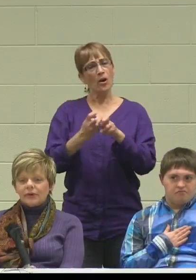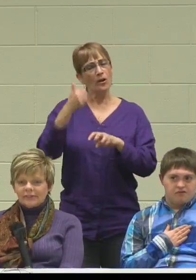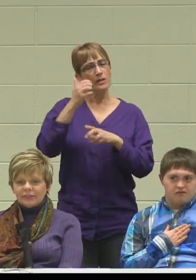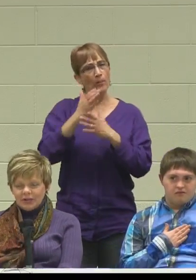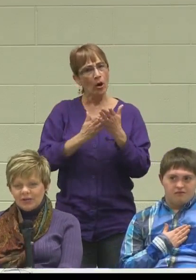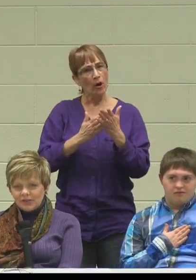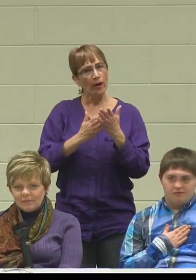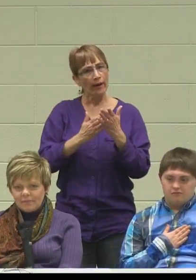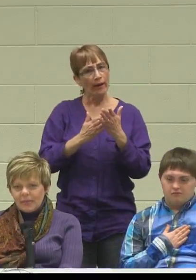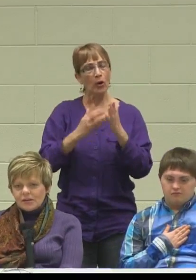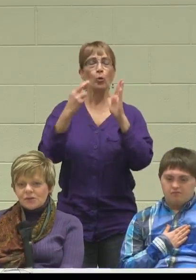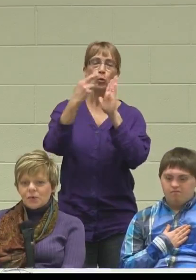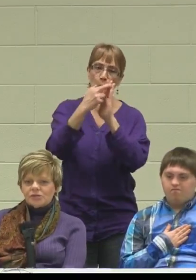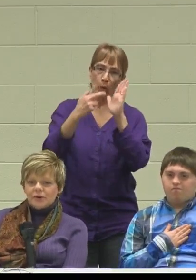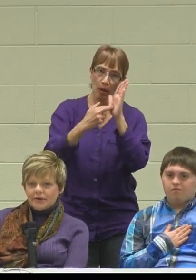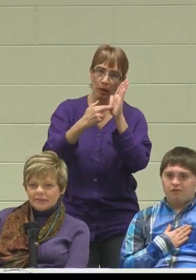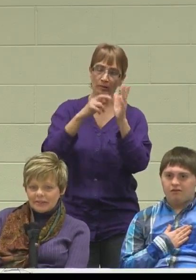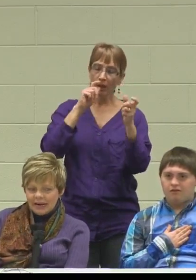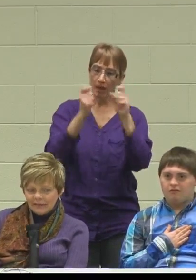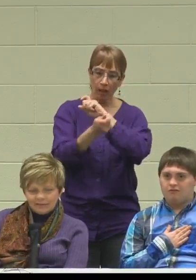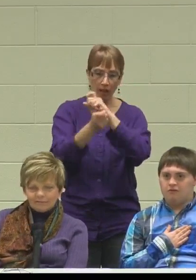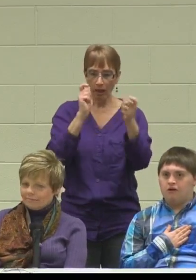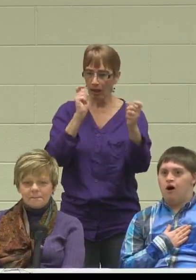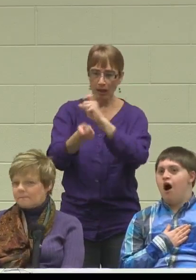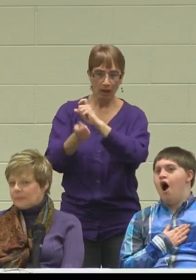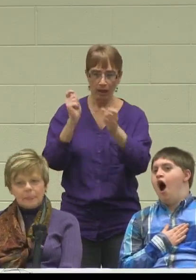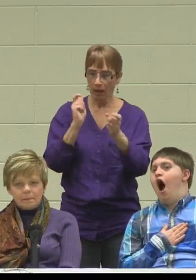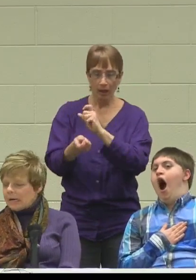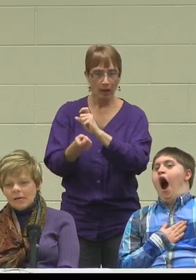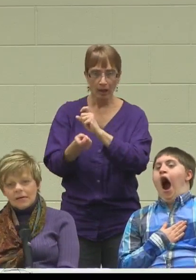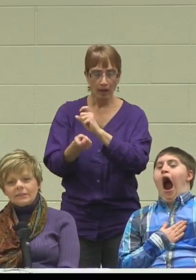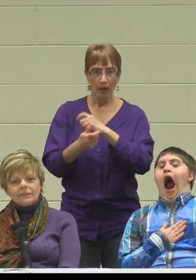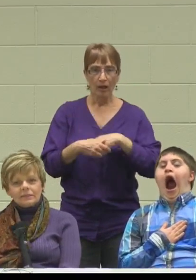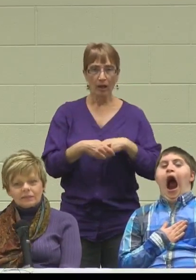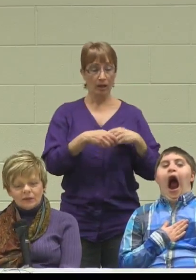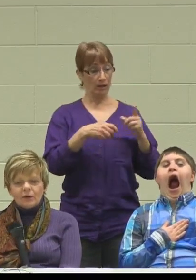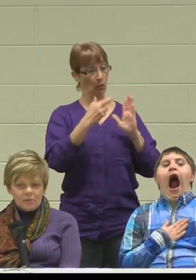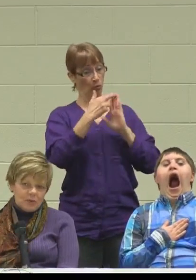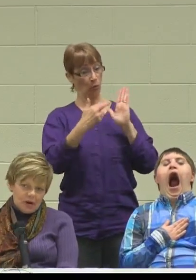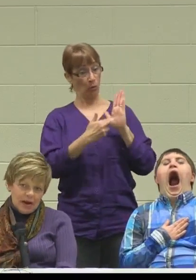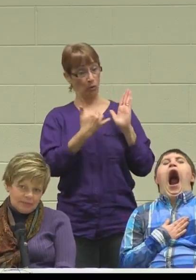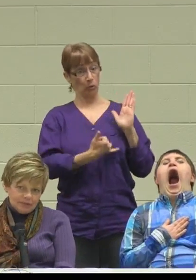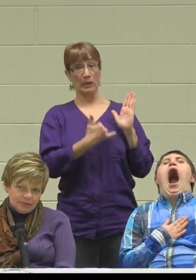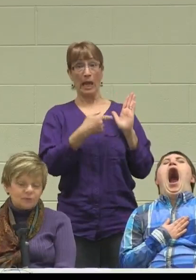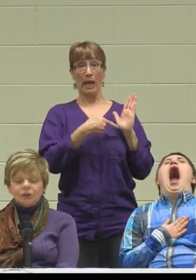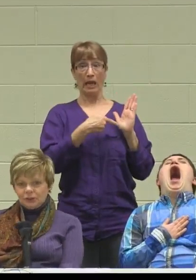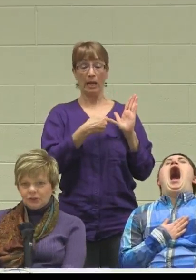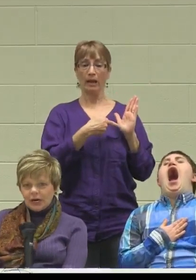are ever-changing. What you hear today, may not necessarily be what happens, when your child